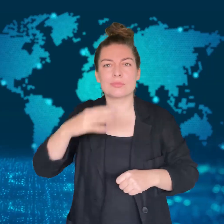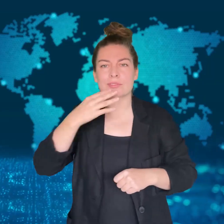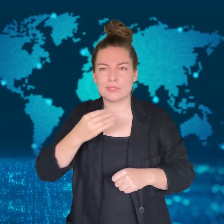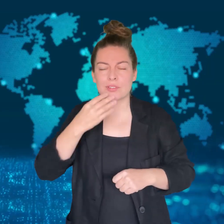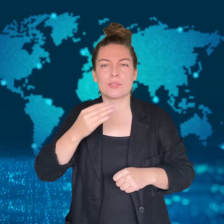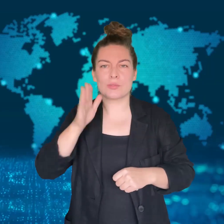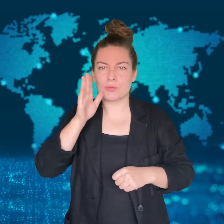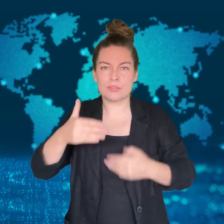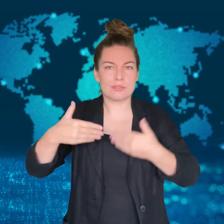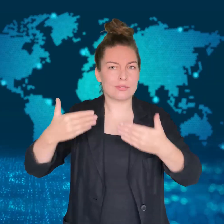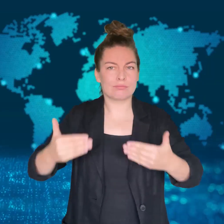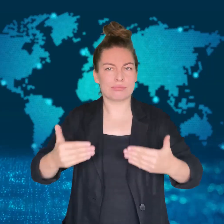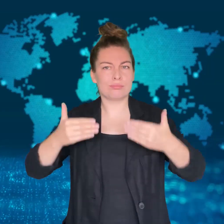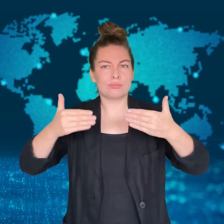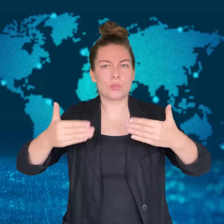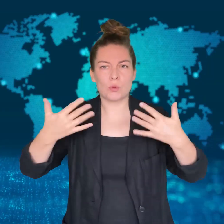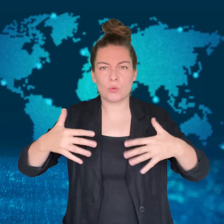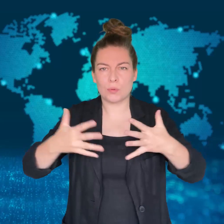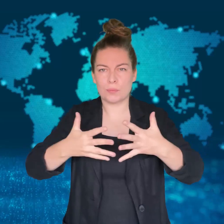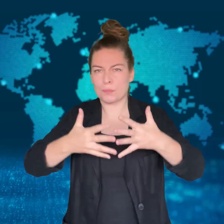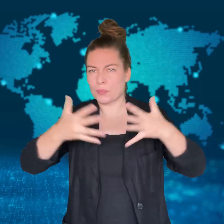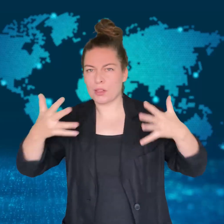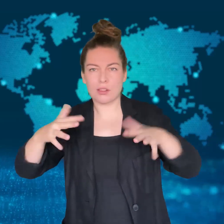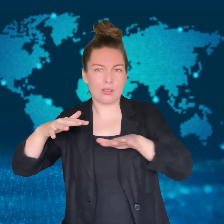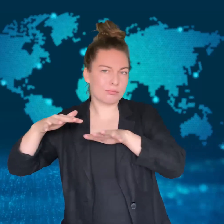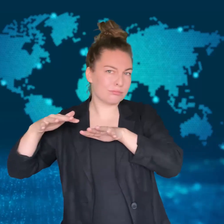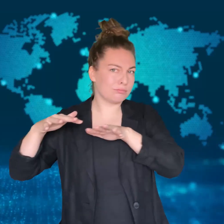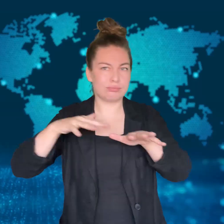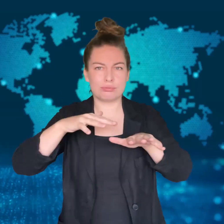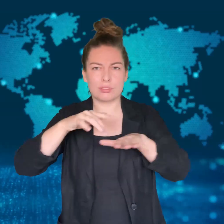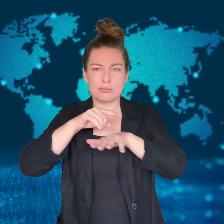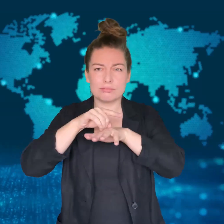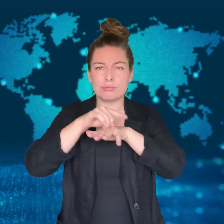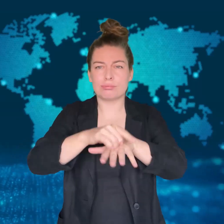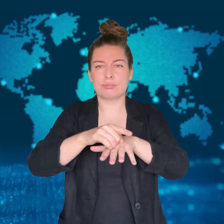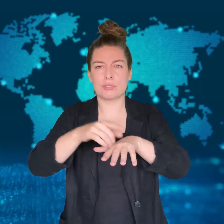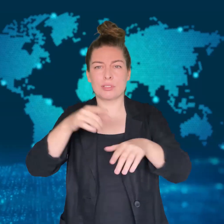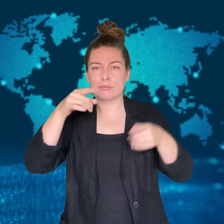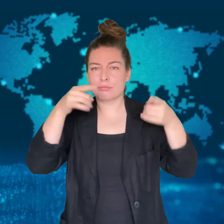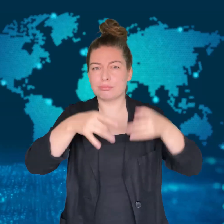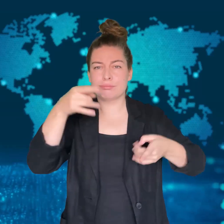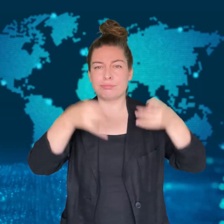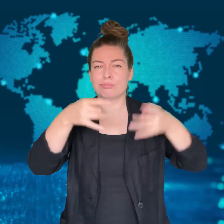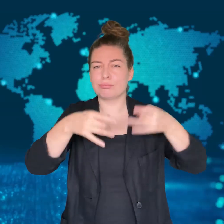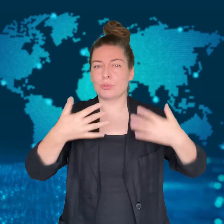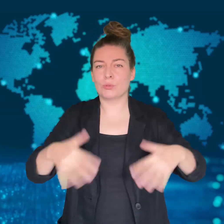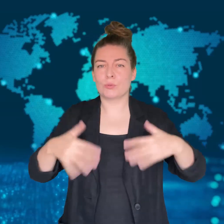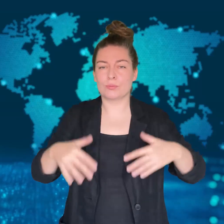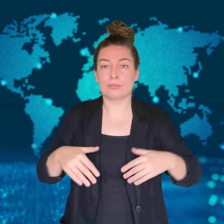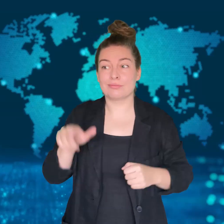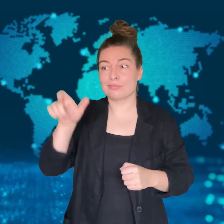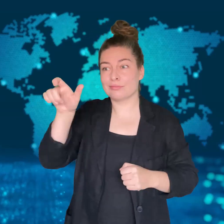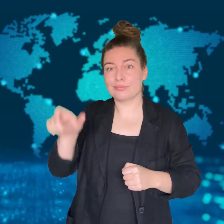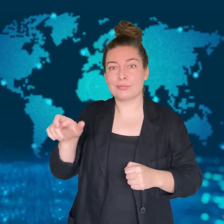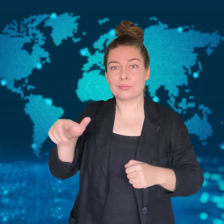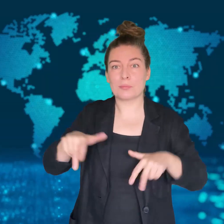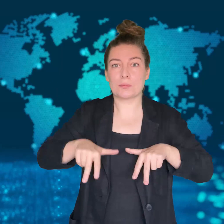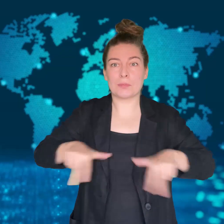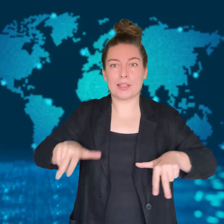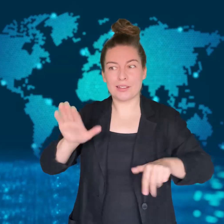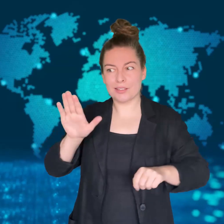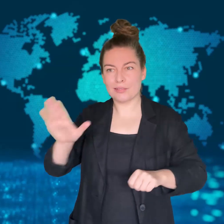Gaza after the deadline for civilians to flee has expired.